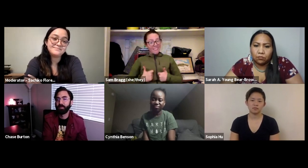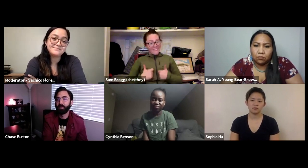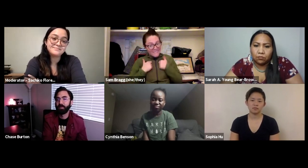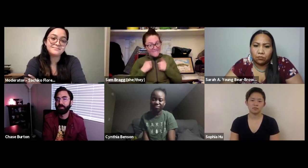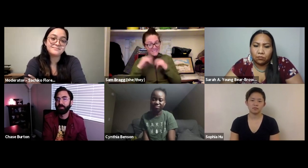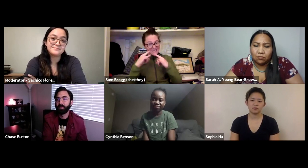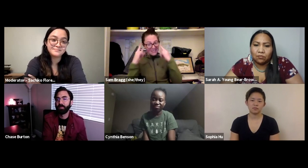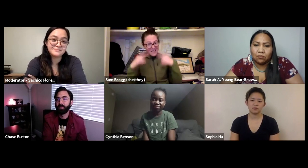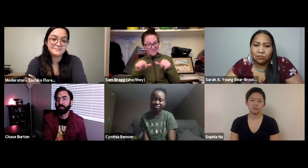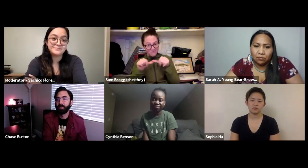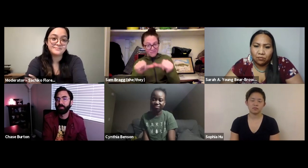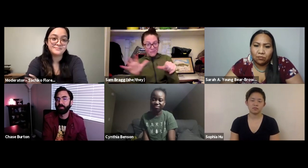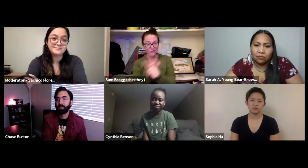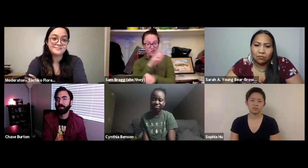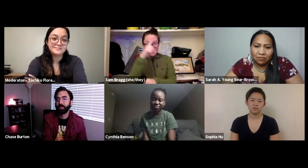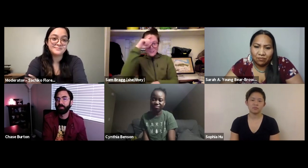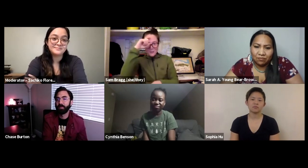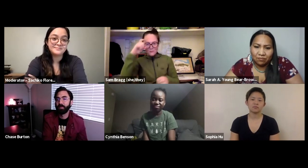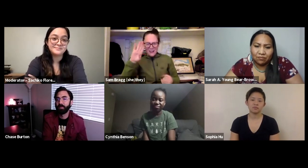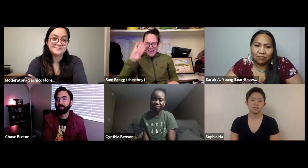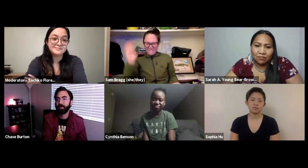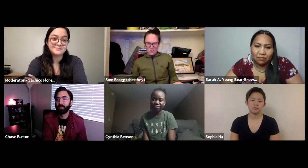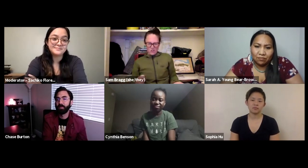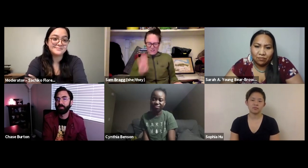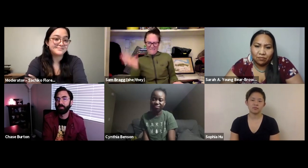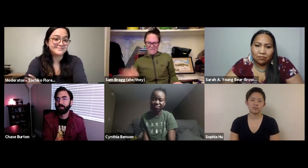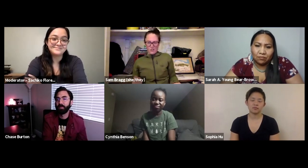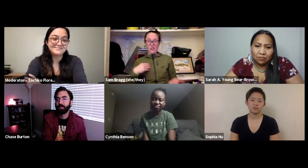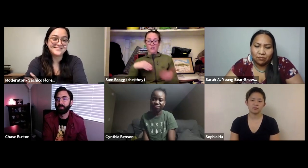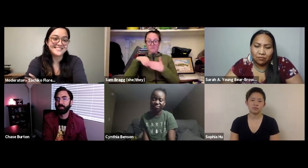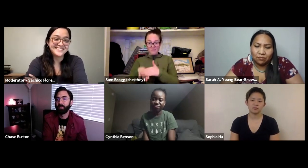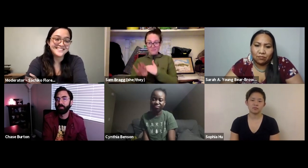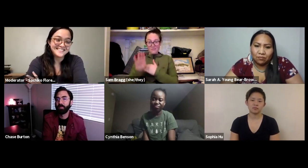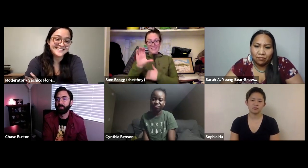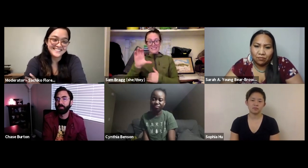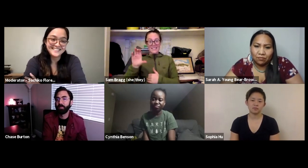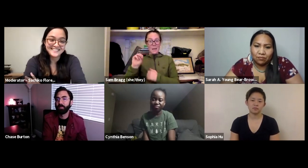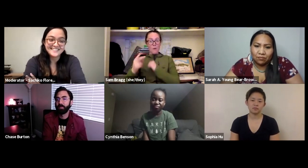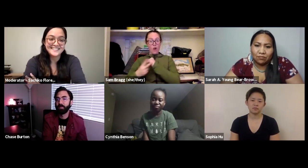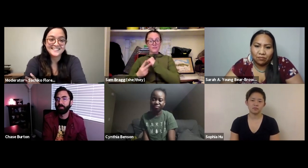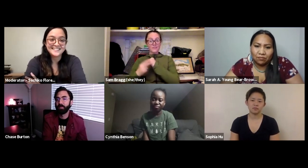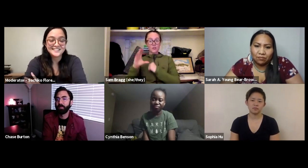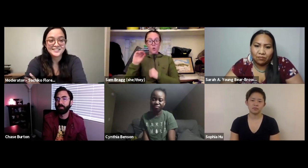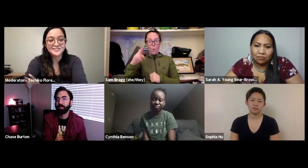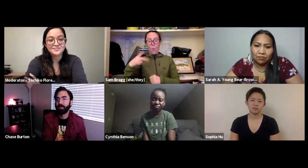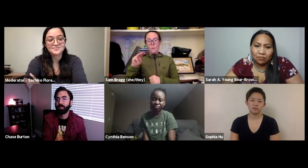shoes and play for hours at a time but I never thought that I would live in the